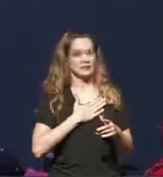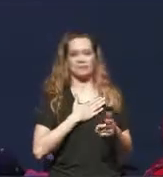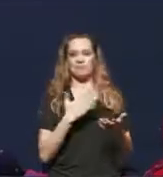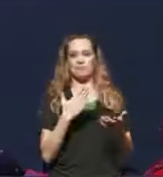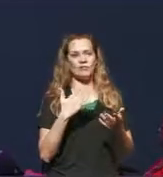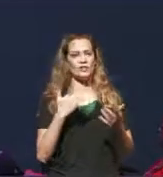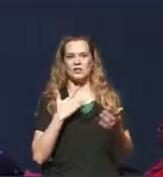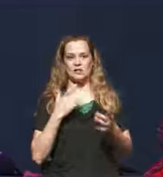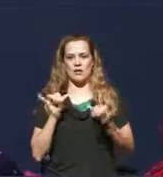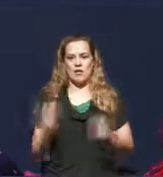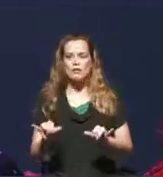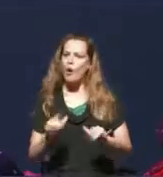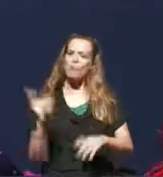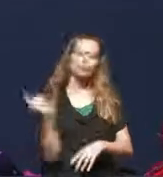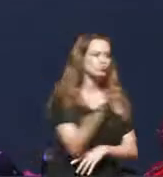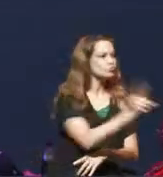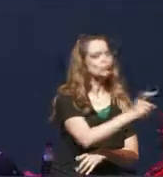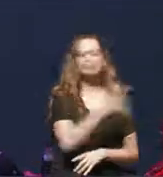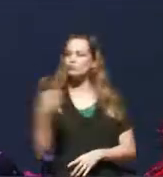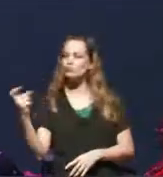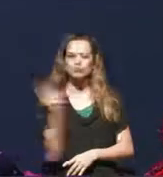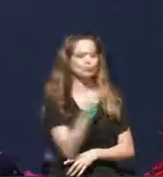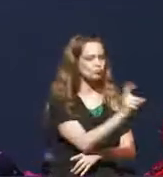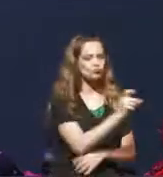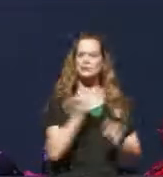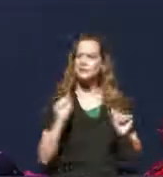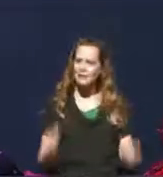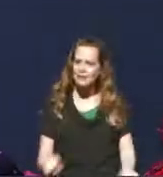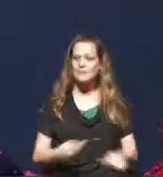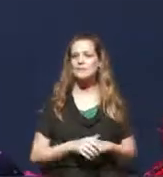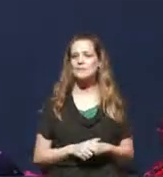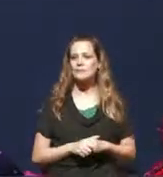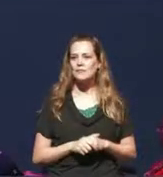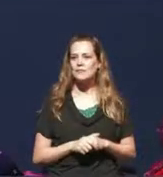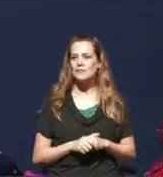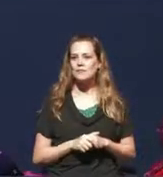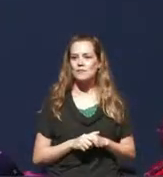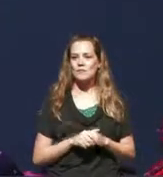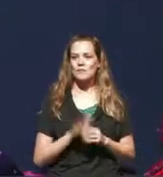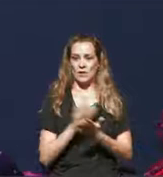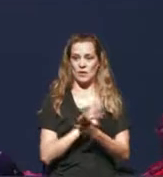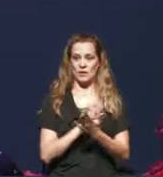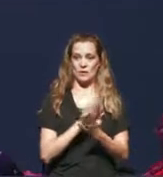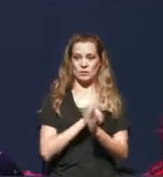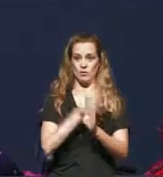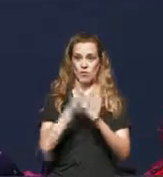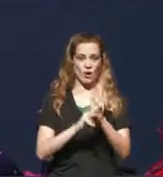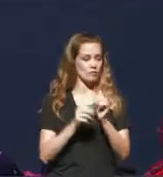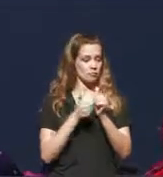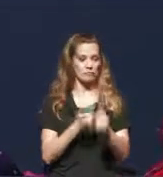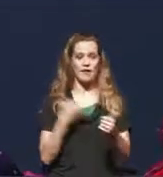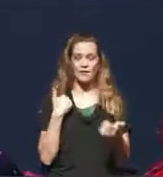and go. We have a program on paper in front of you and just to say that on it